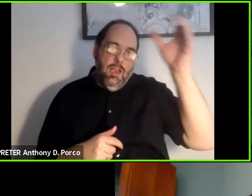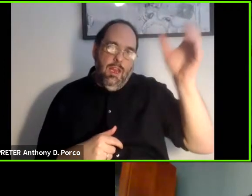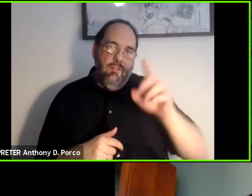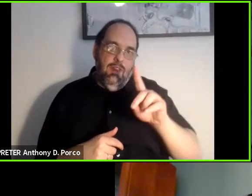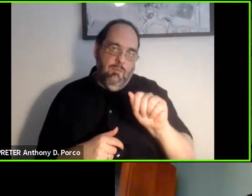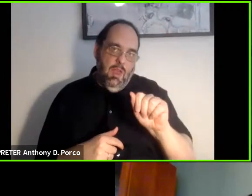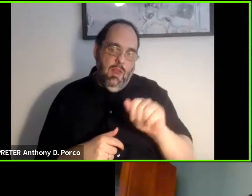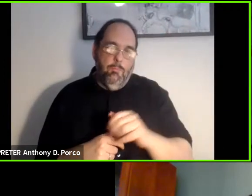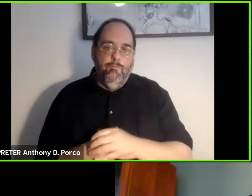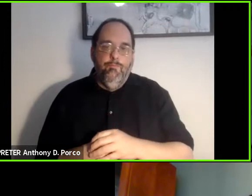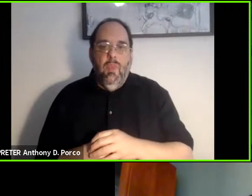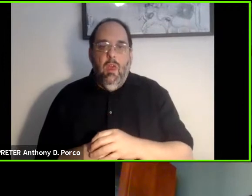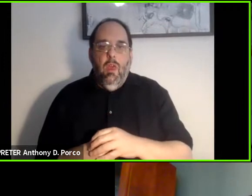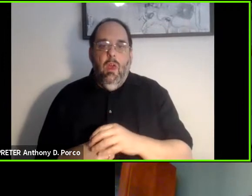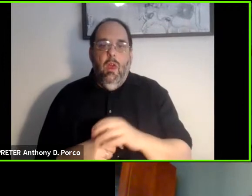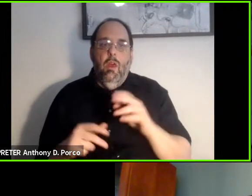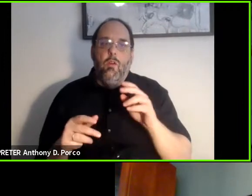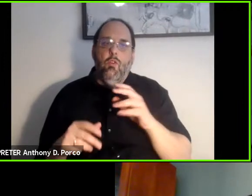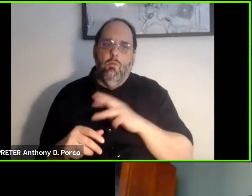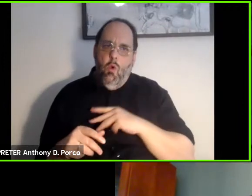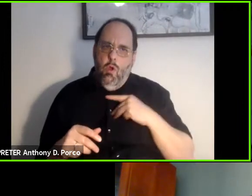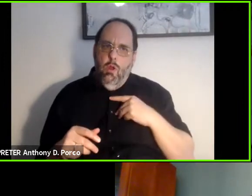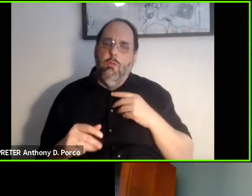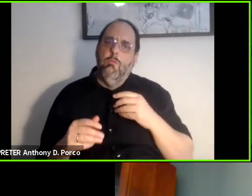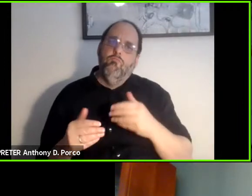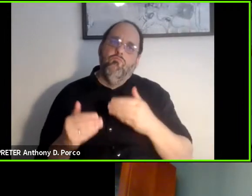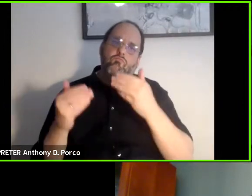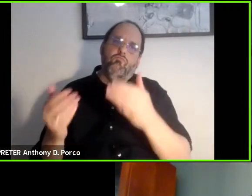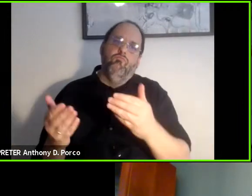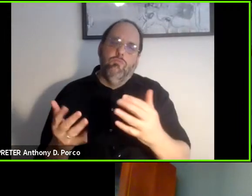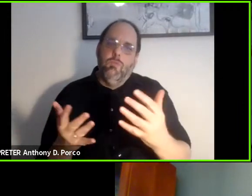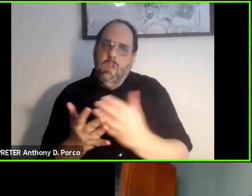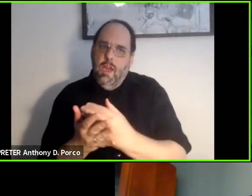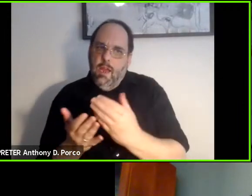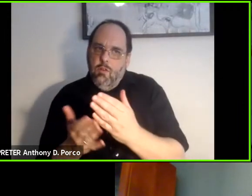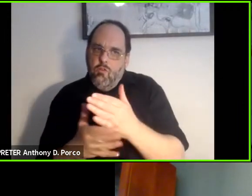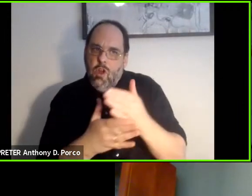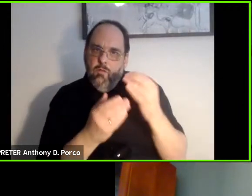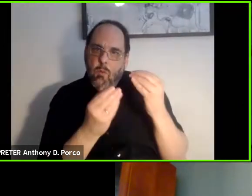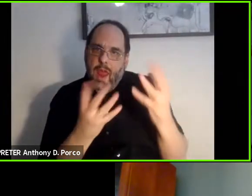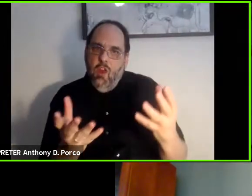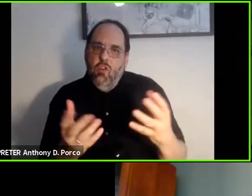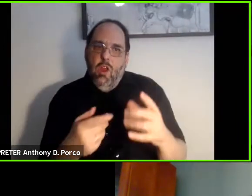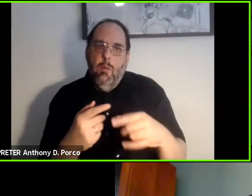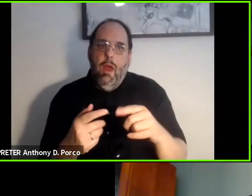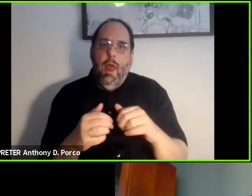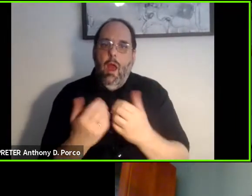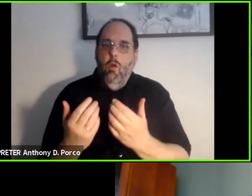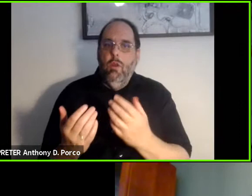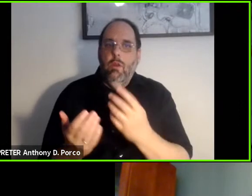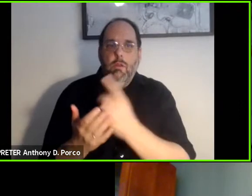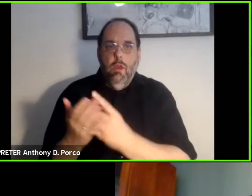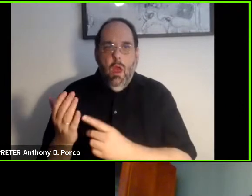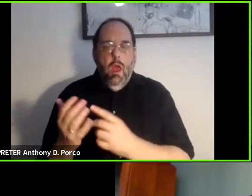The Board has undertaken this forum to collect and share information on how to design and engineer